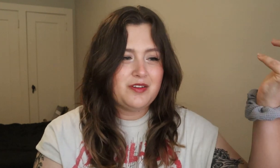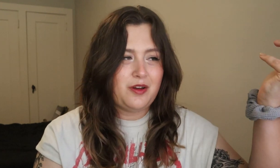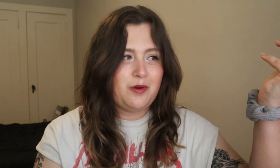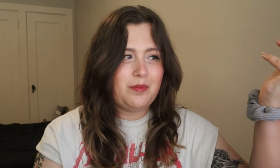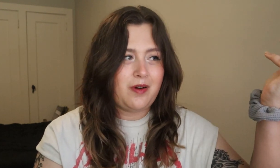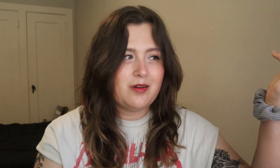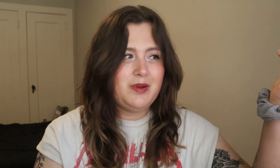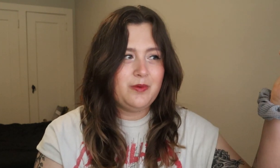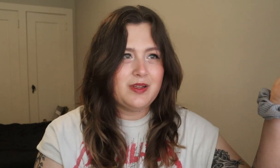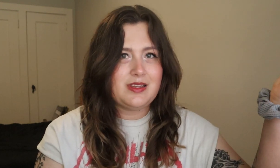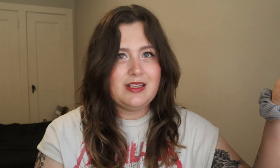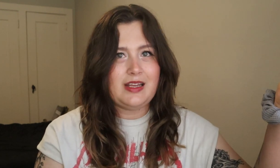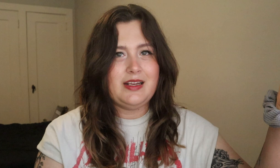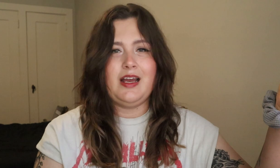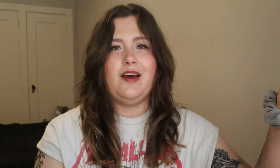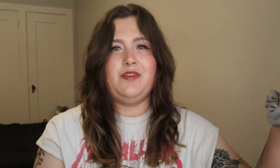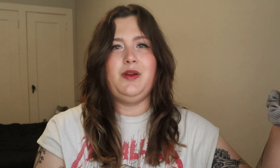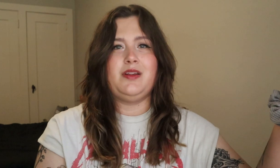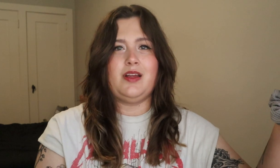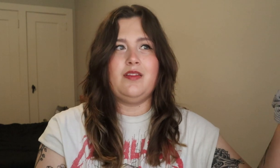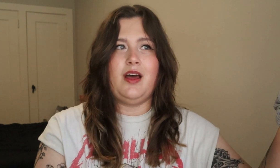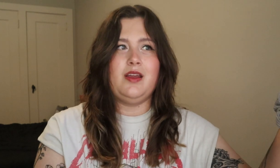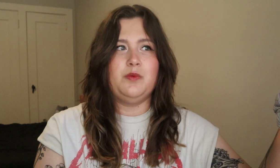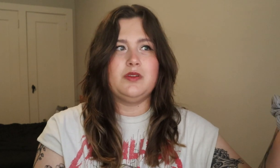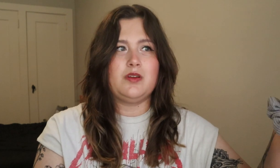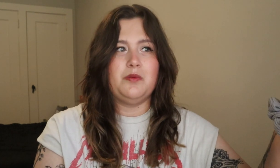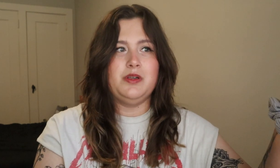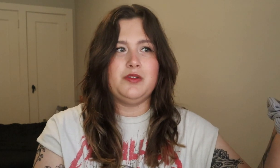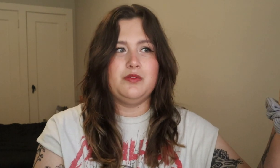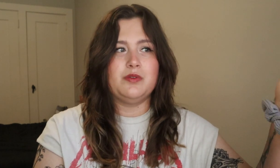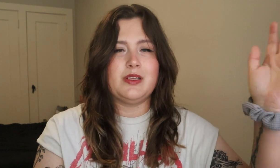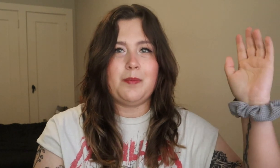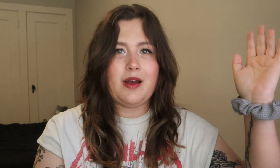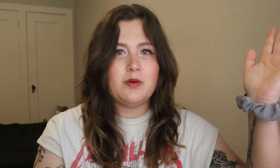So part of me would think that, yeah, if he had said that he was going to step out,